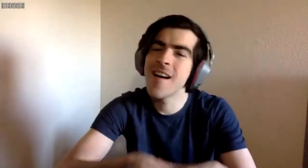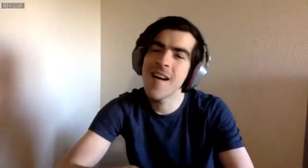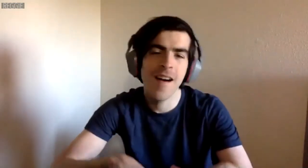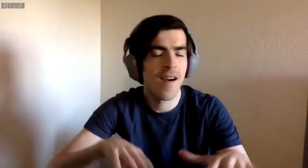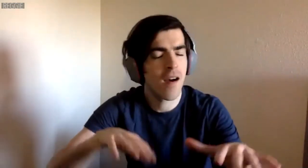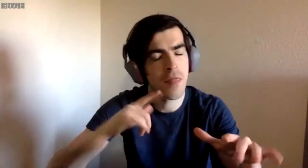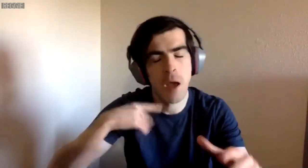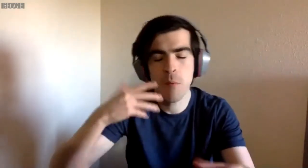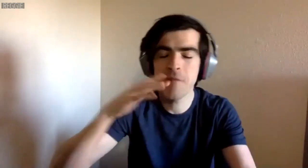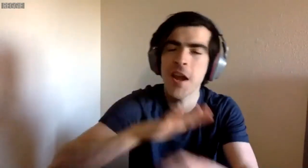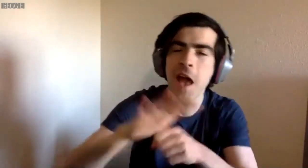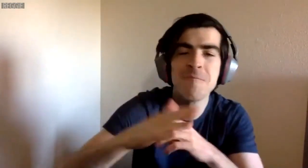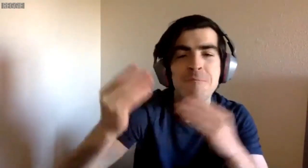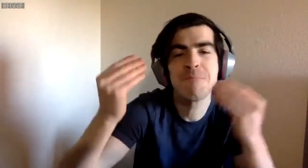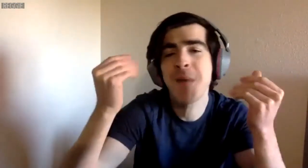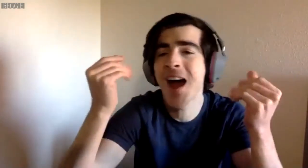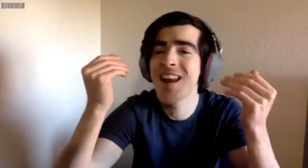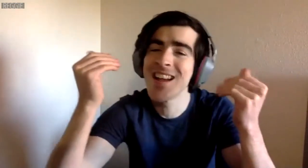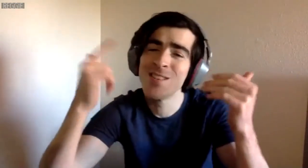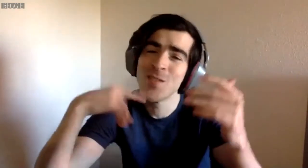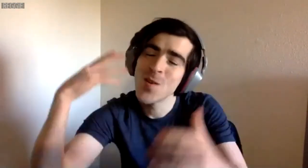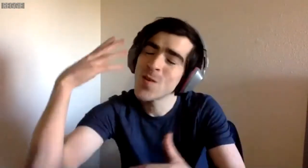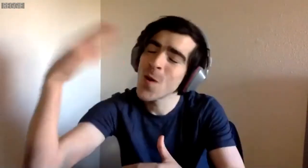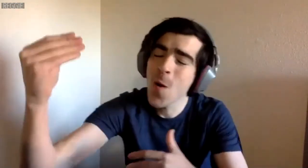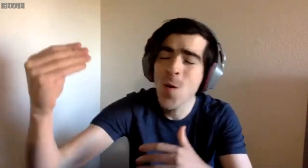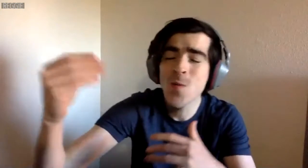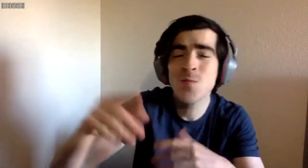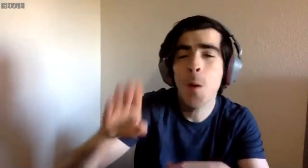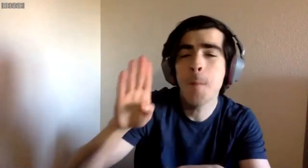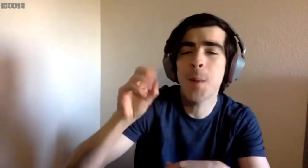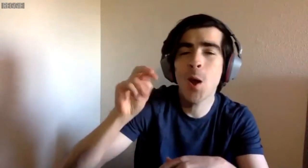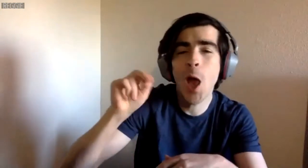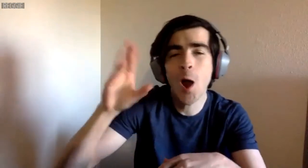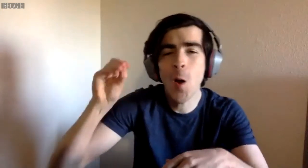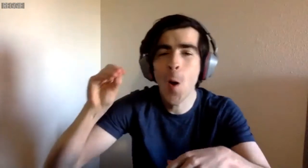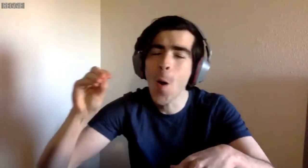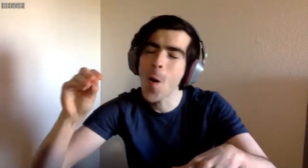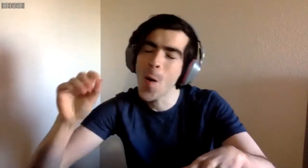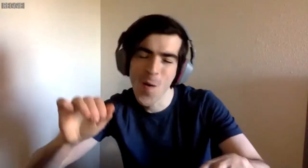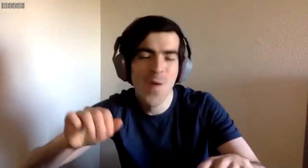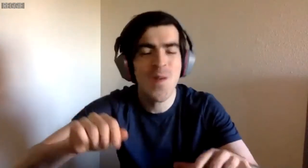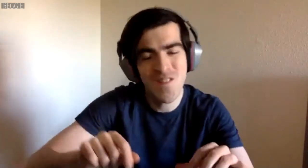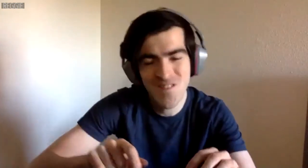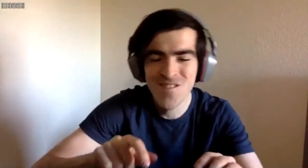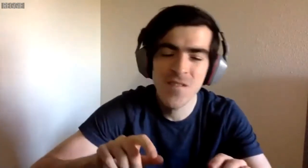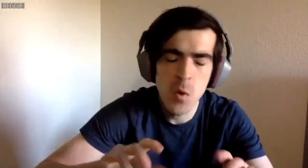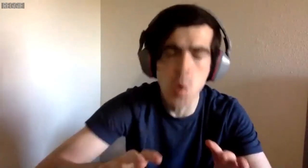and I'll have enough money to get me to Bonnaroo.